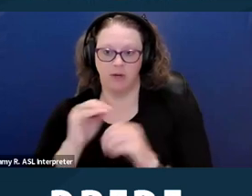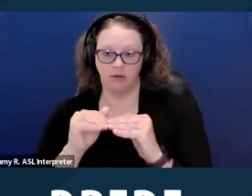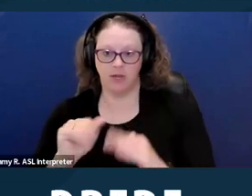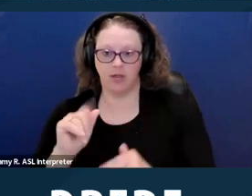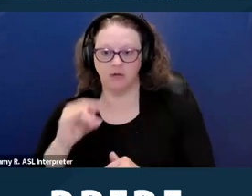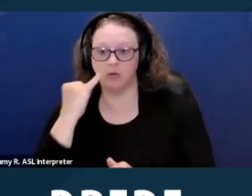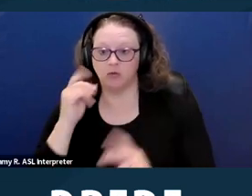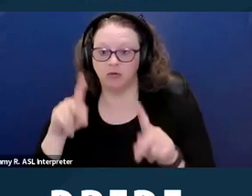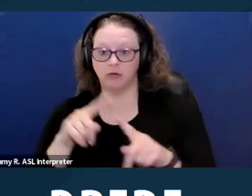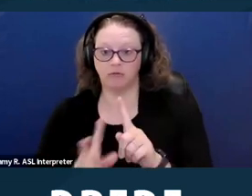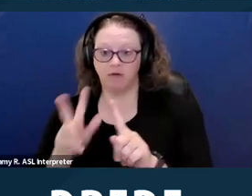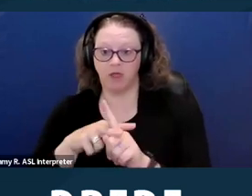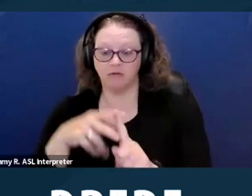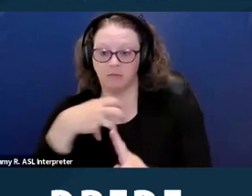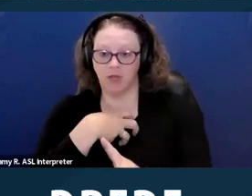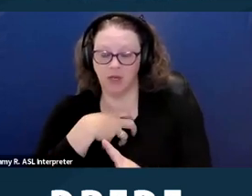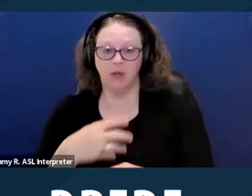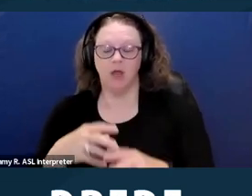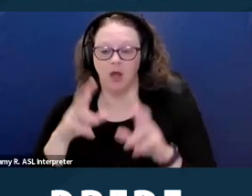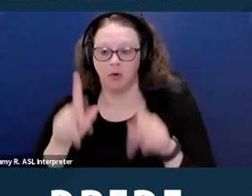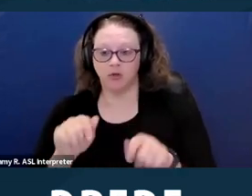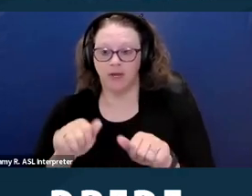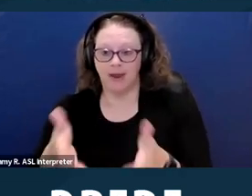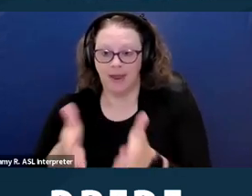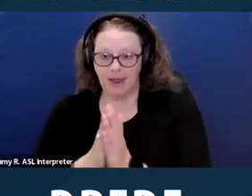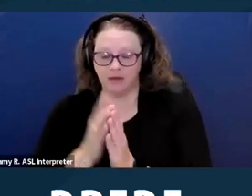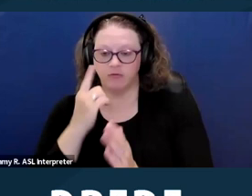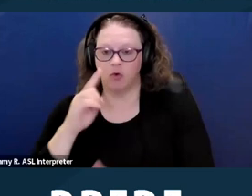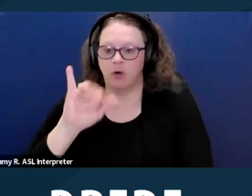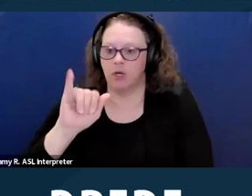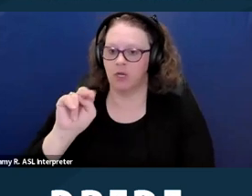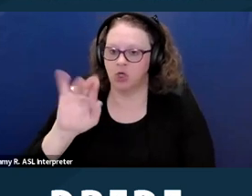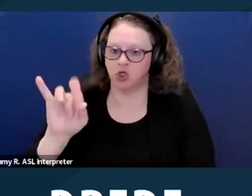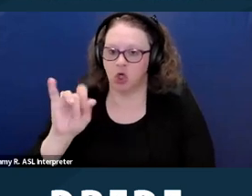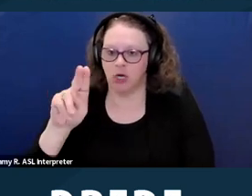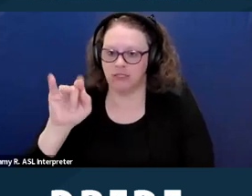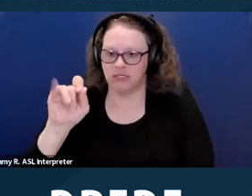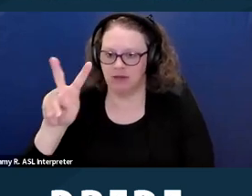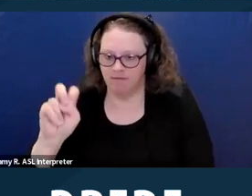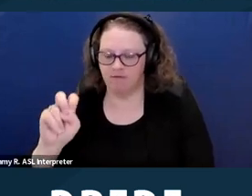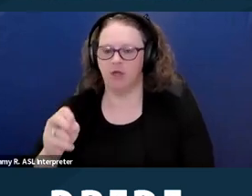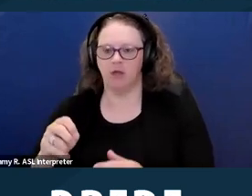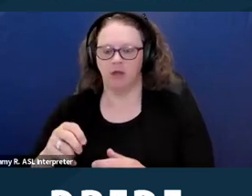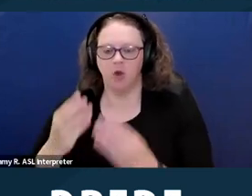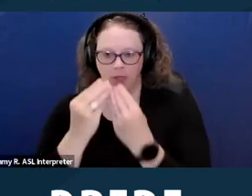and one can seek injunctive relief to get the policy to suspend